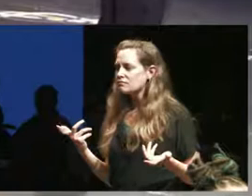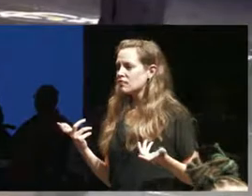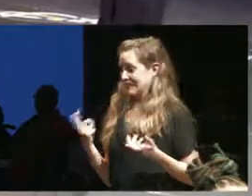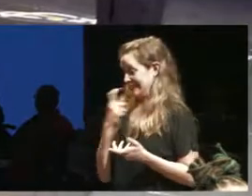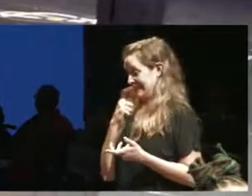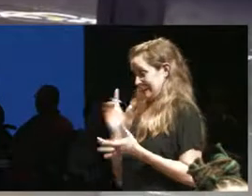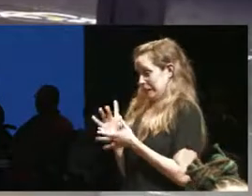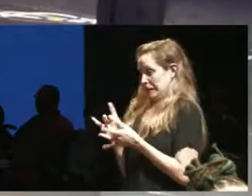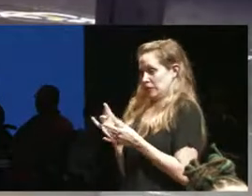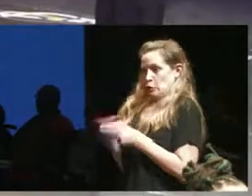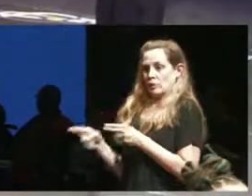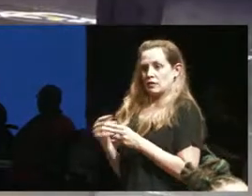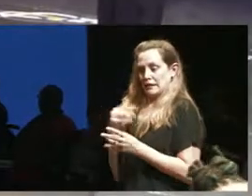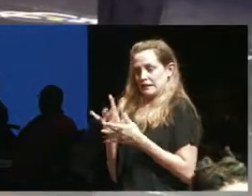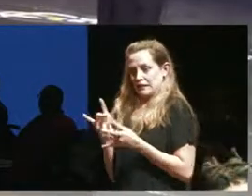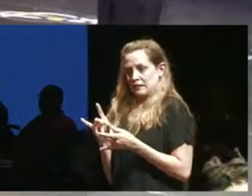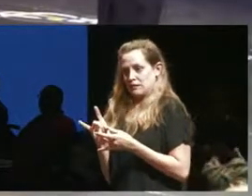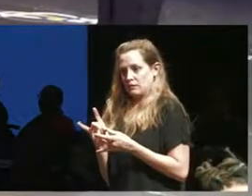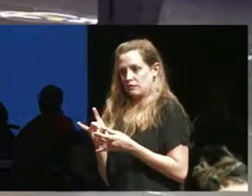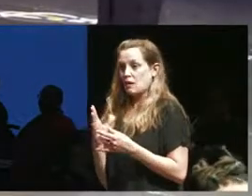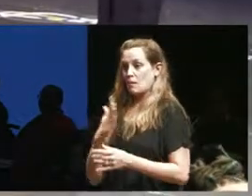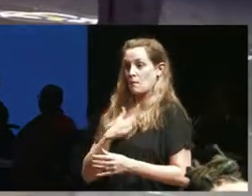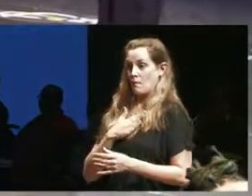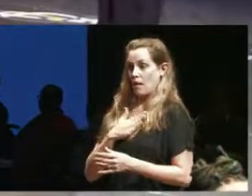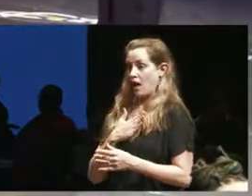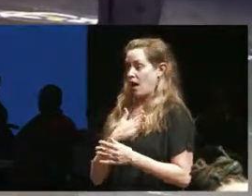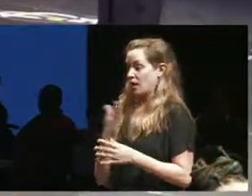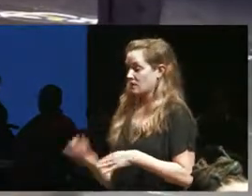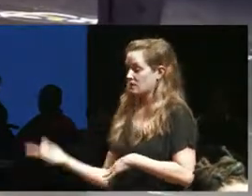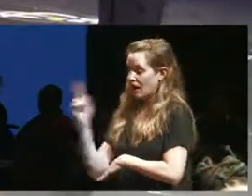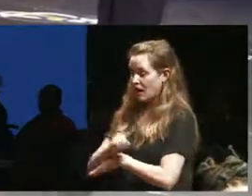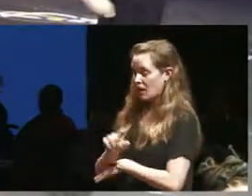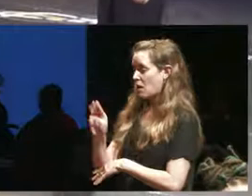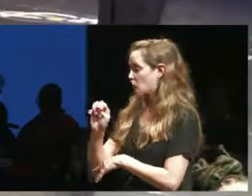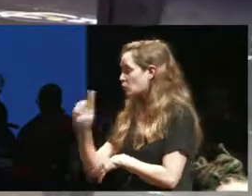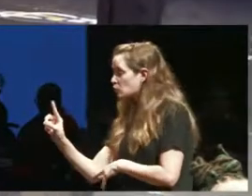very briefly in the beginning my entire day my mood and my entire day is going